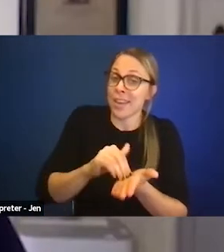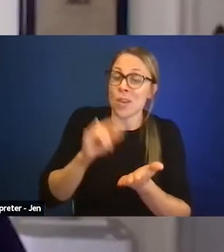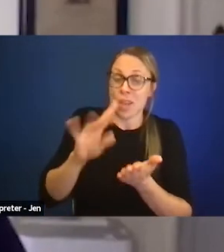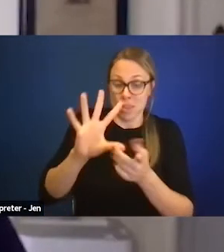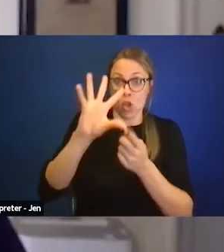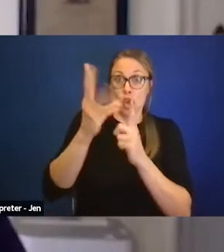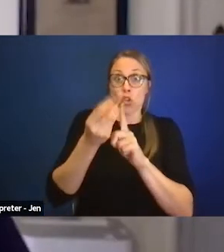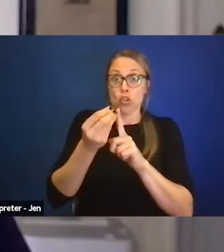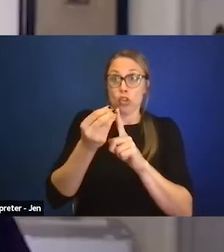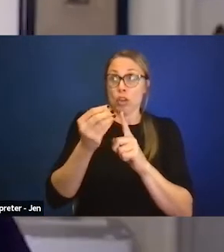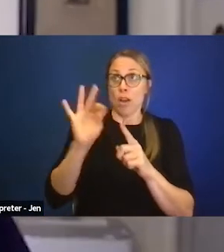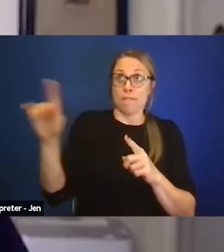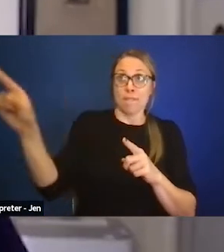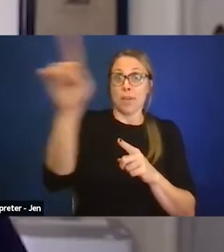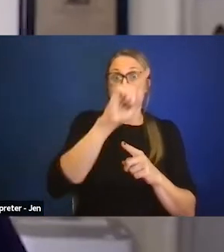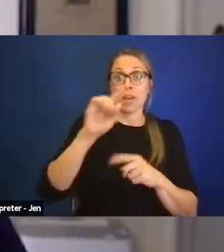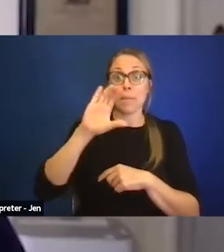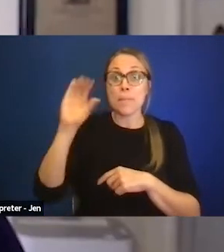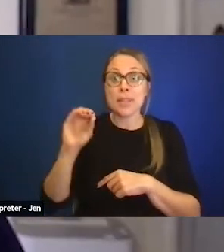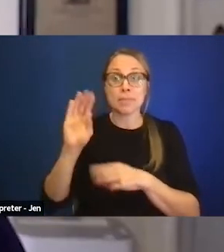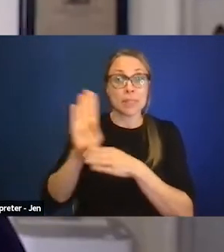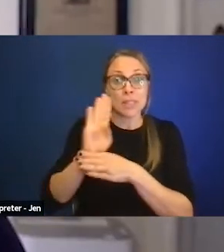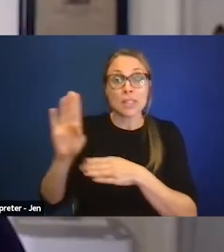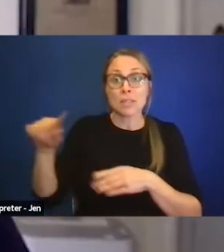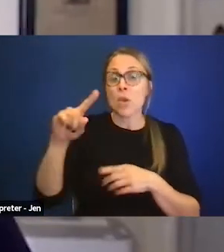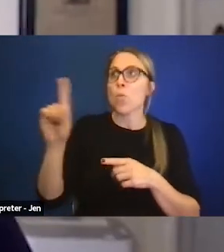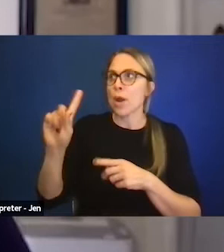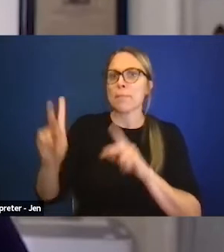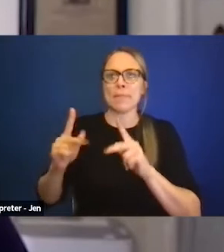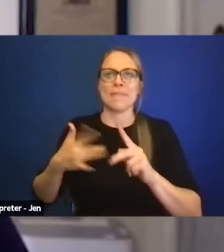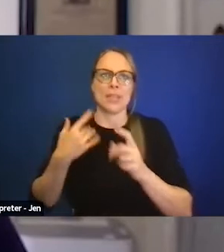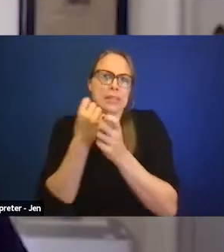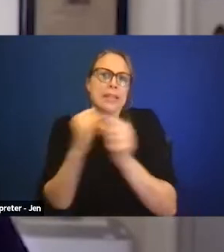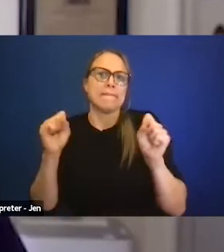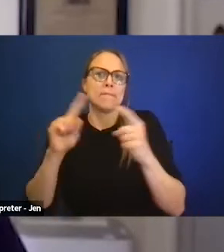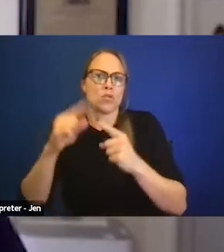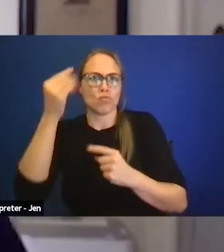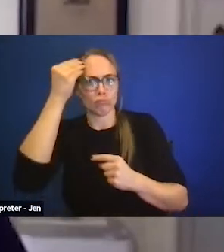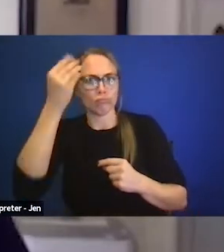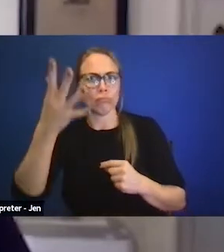of organizations where people can have these discussions. So if someone is having a bad day,